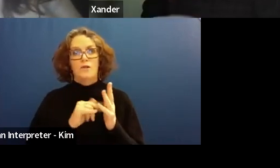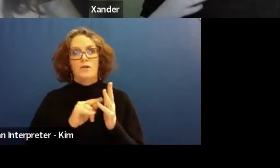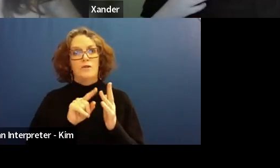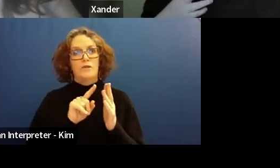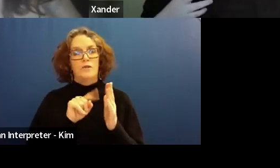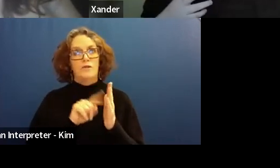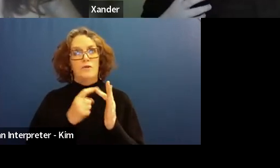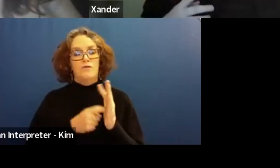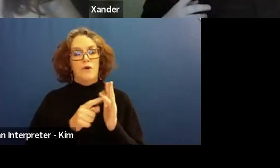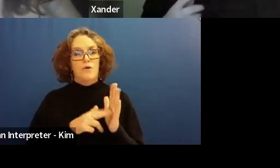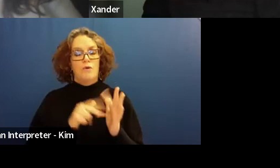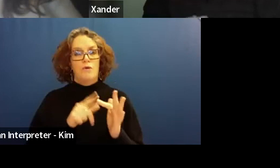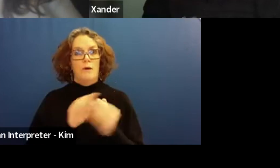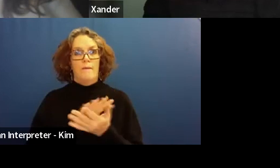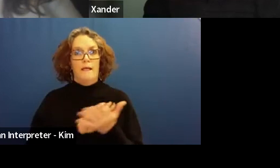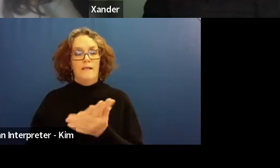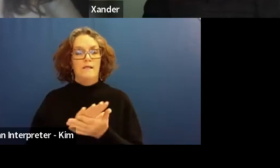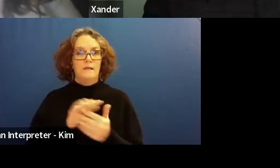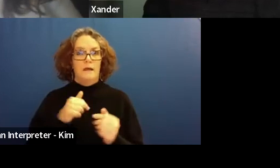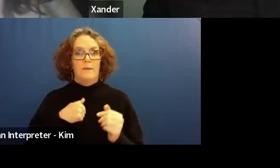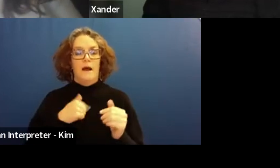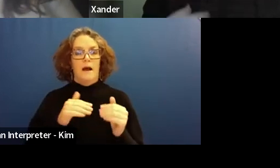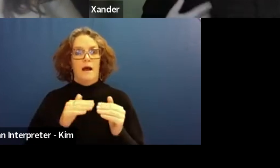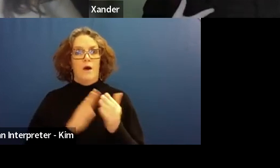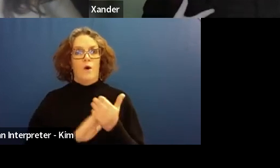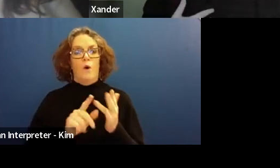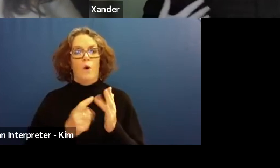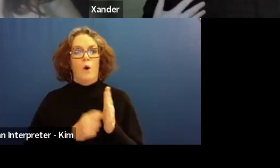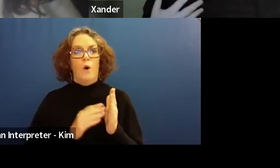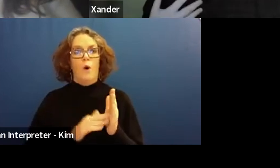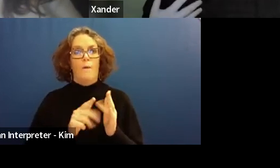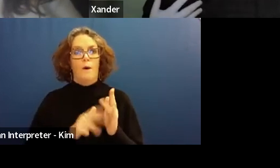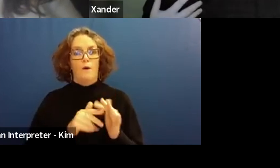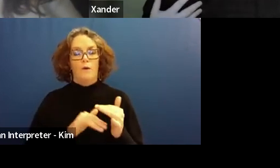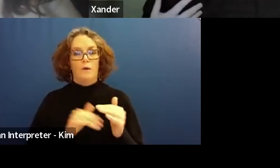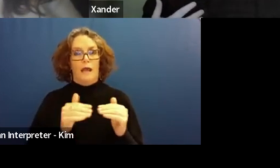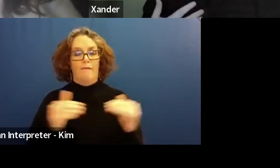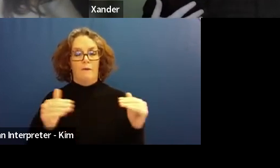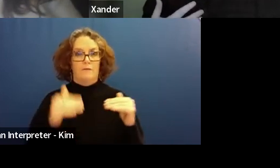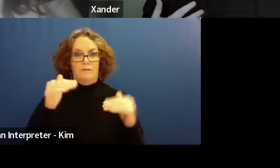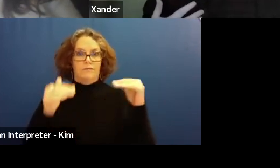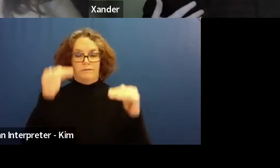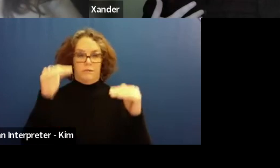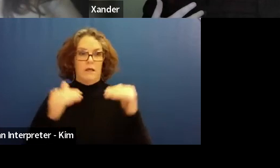And part of me was done loss, which is my disability is.